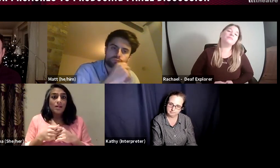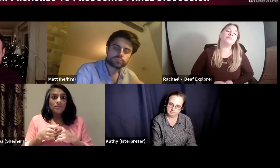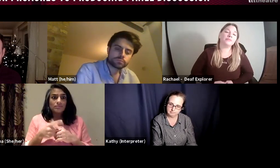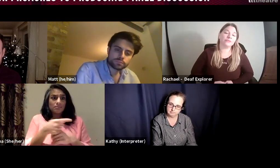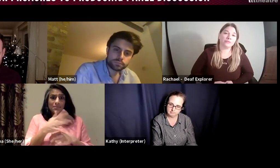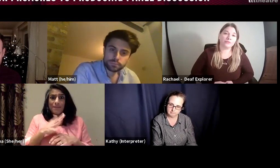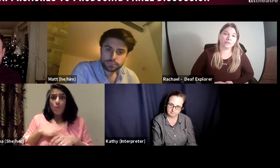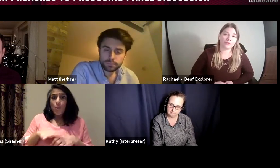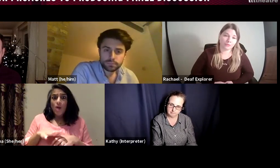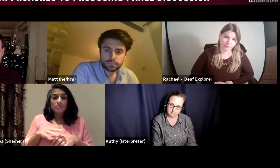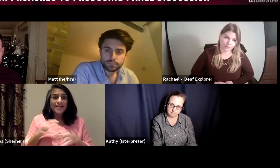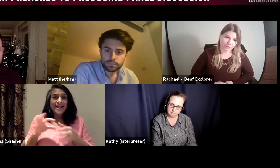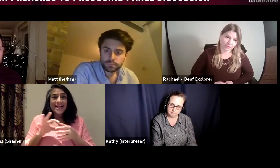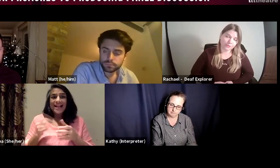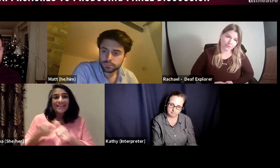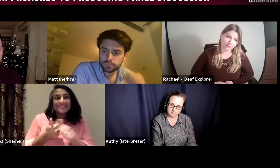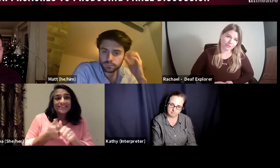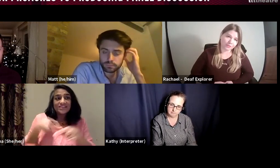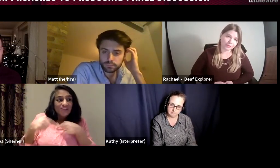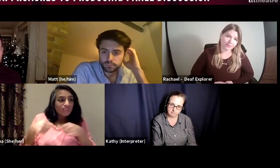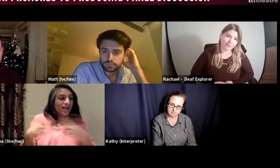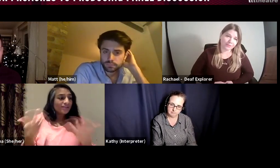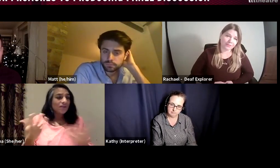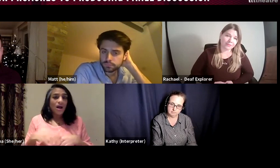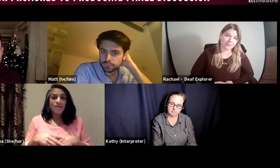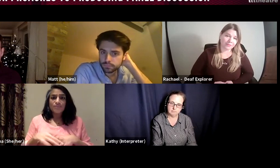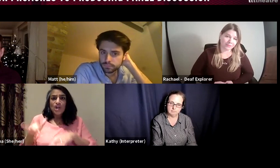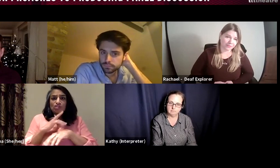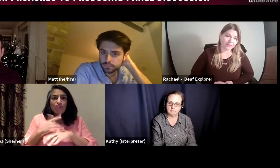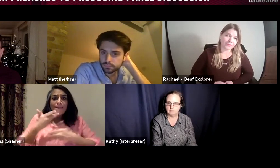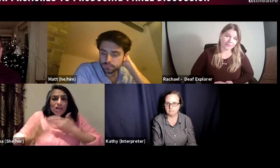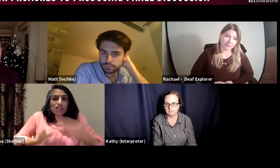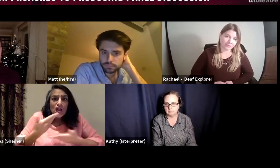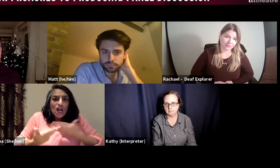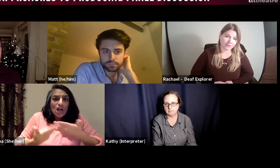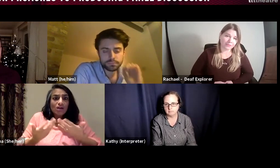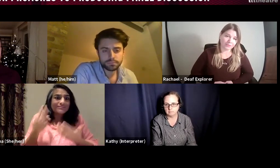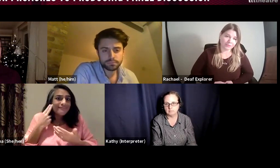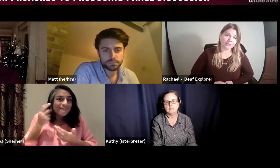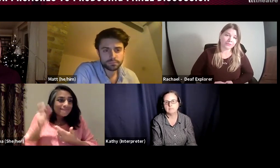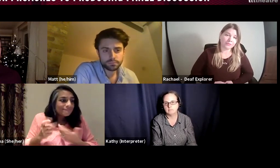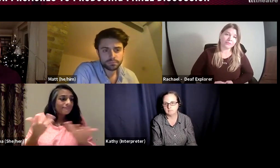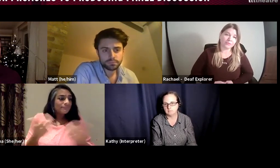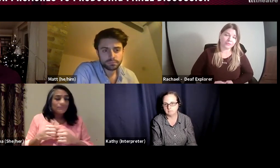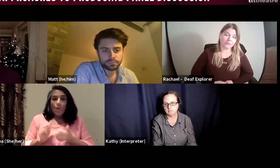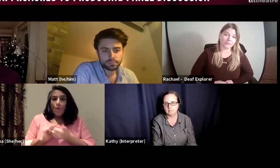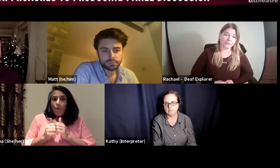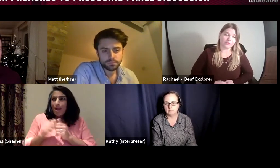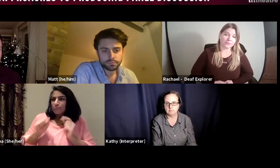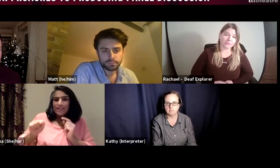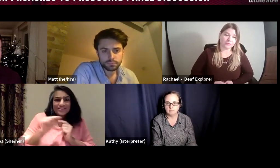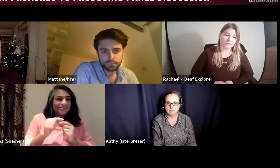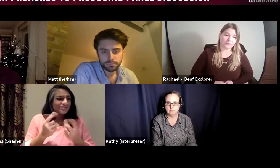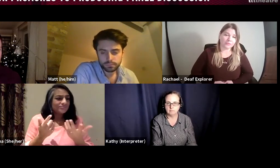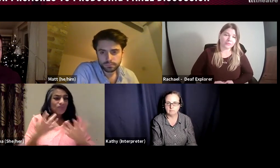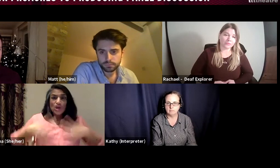people. So, for example, it may be that they need an assistant director, a deaf dramaturge.